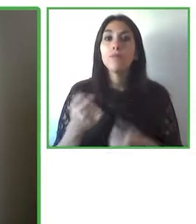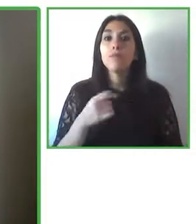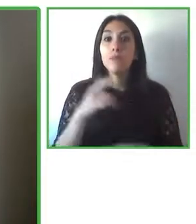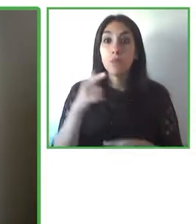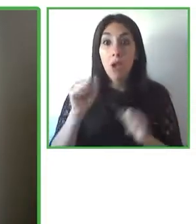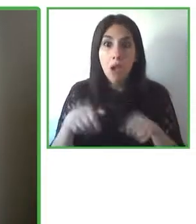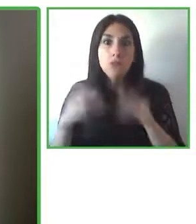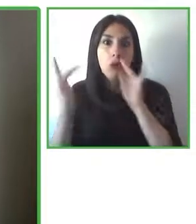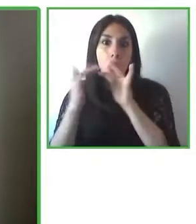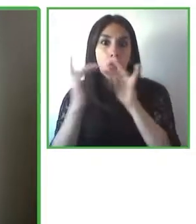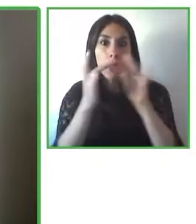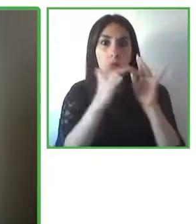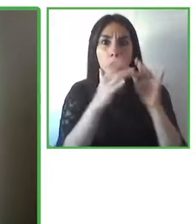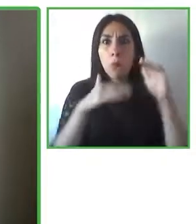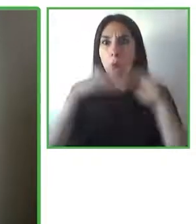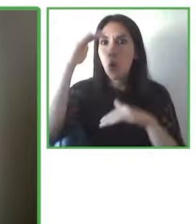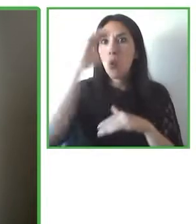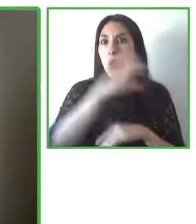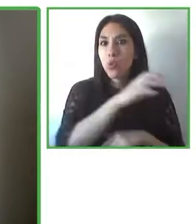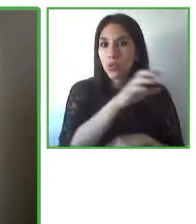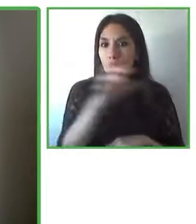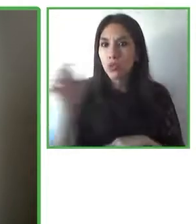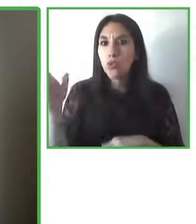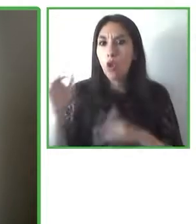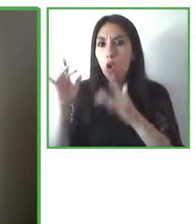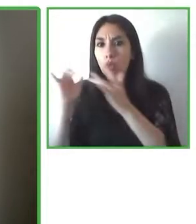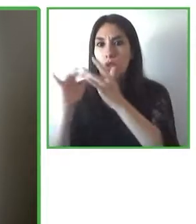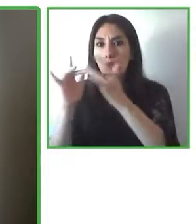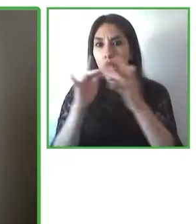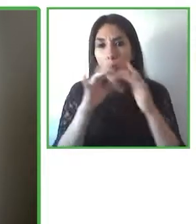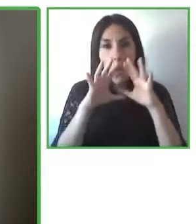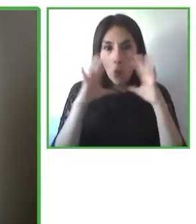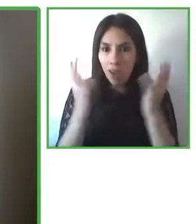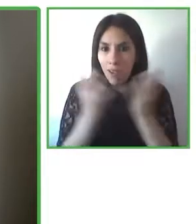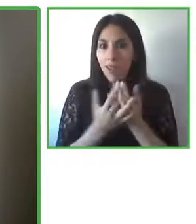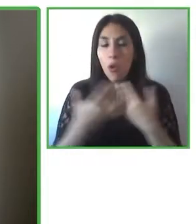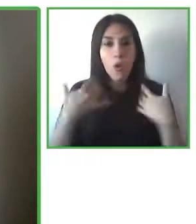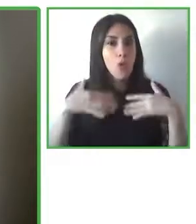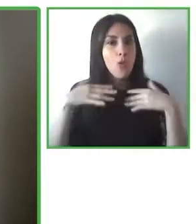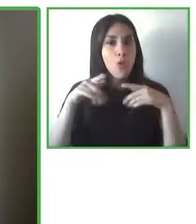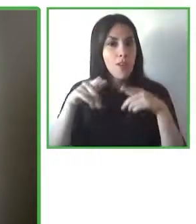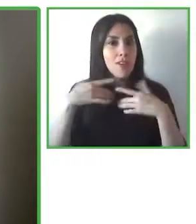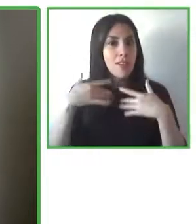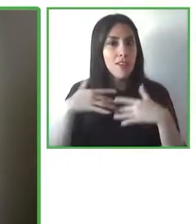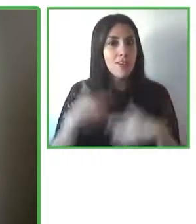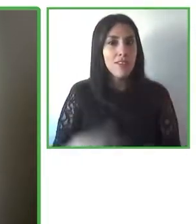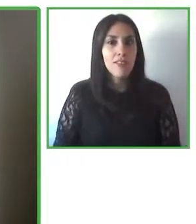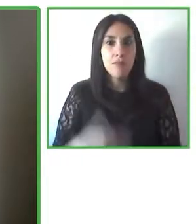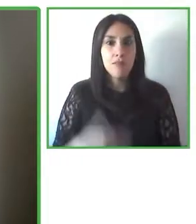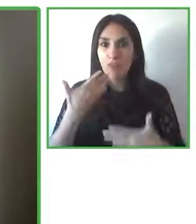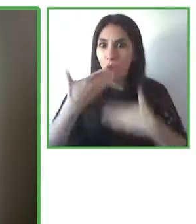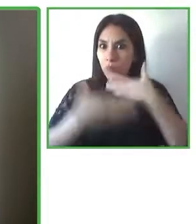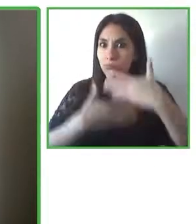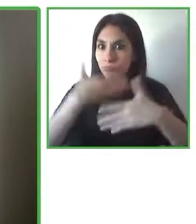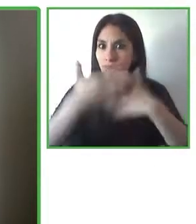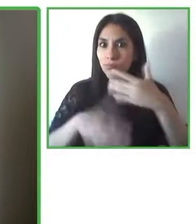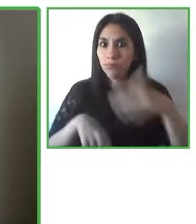it's wonderful to be able to participate in this session along with some fantastic colleagues and